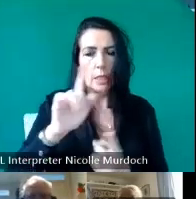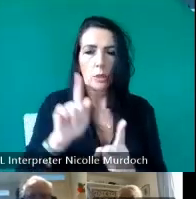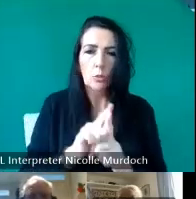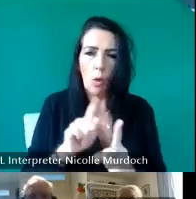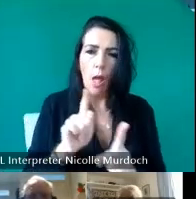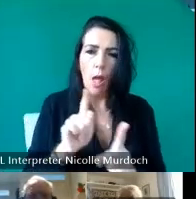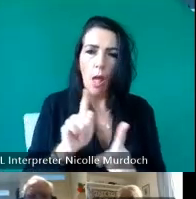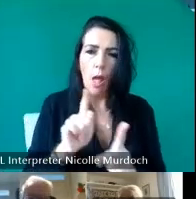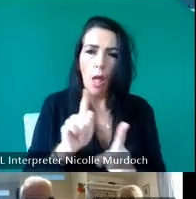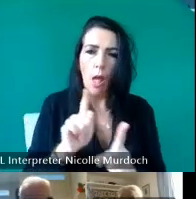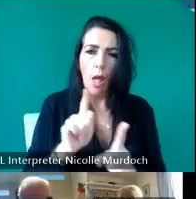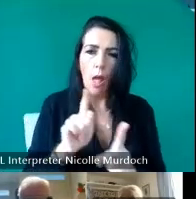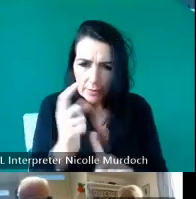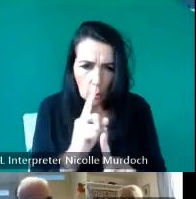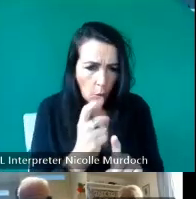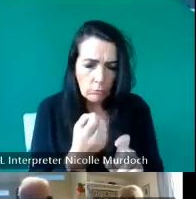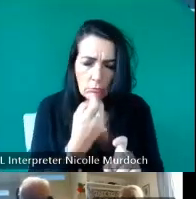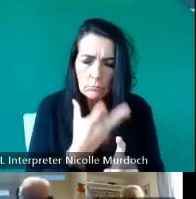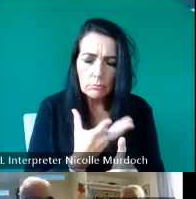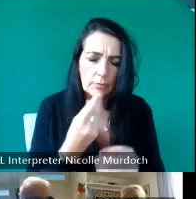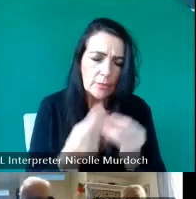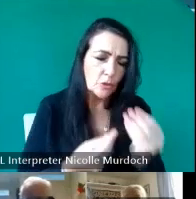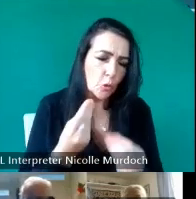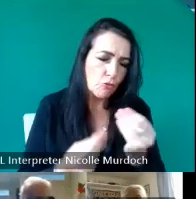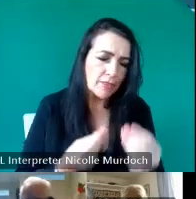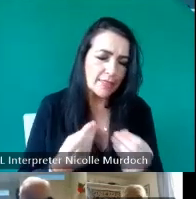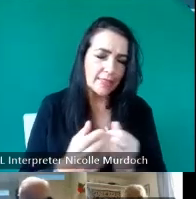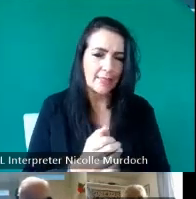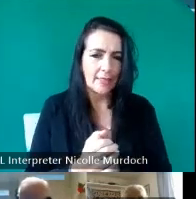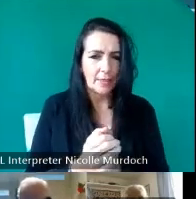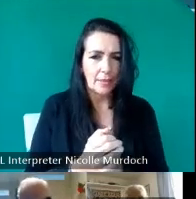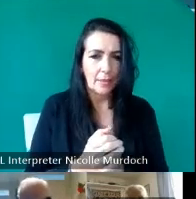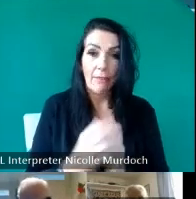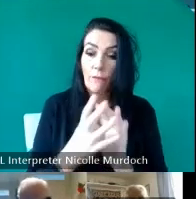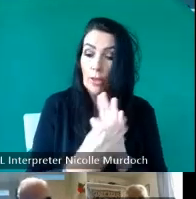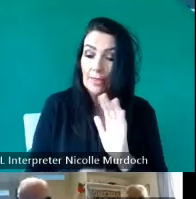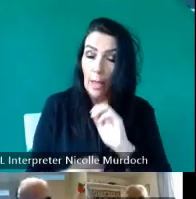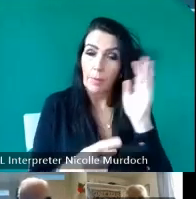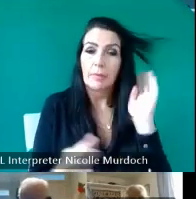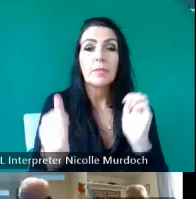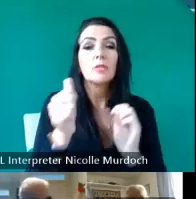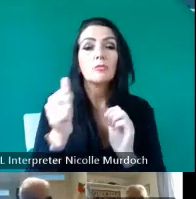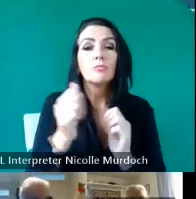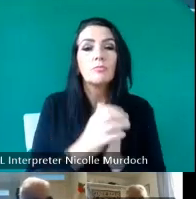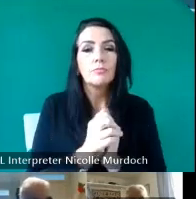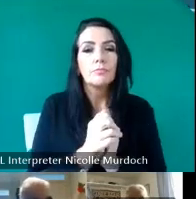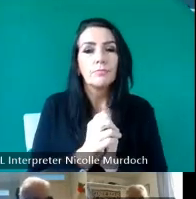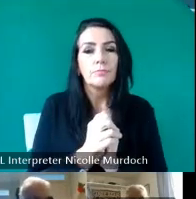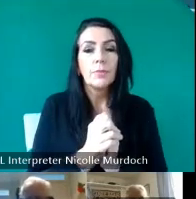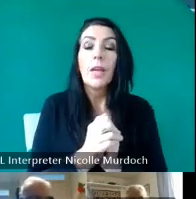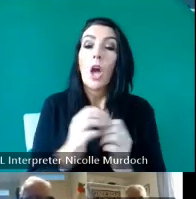this little GS like for instance did you know that the main industry on rum in the 18th century to